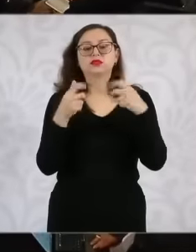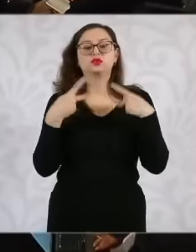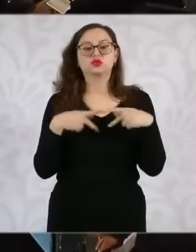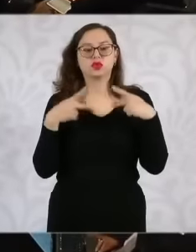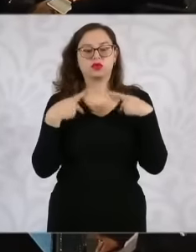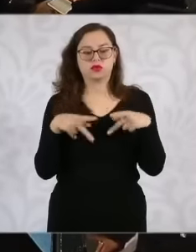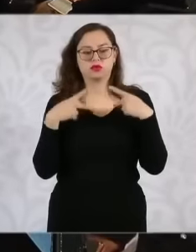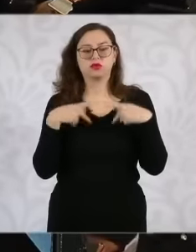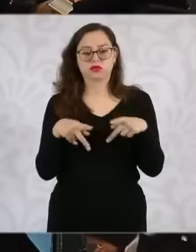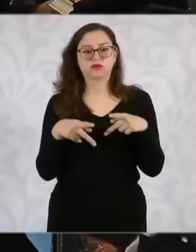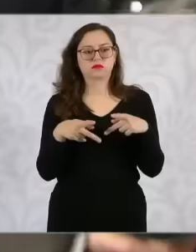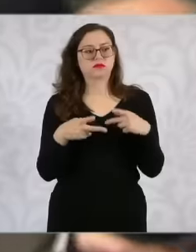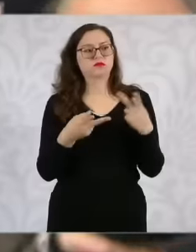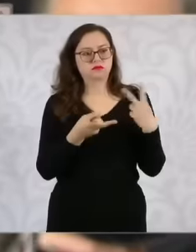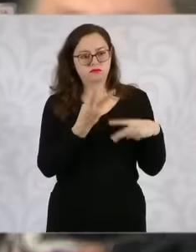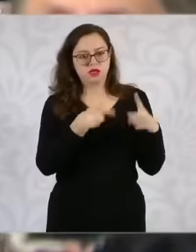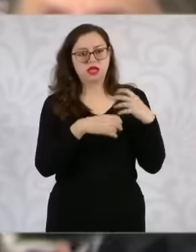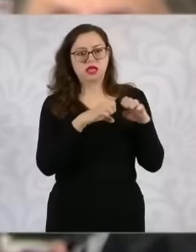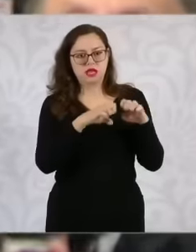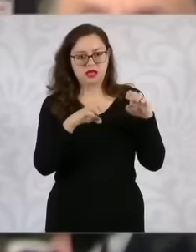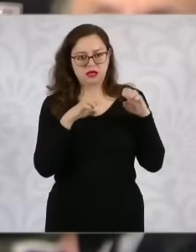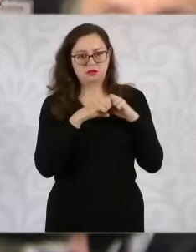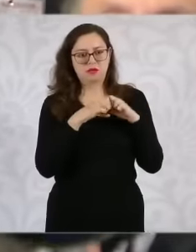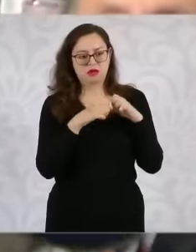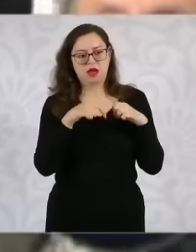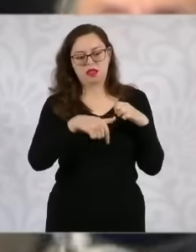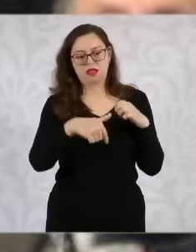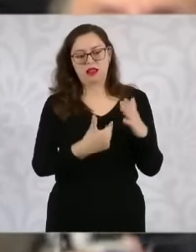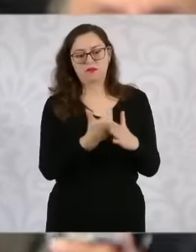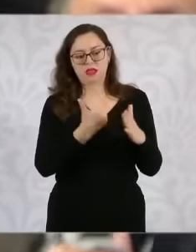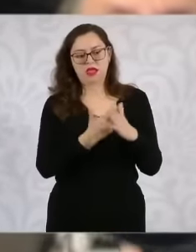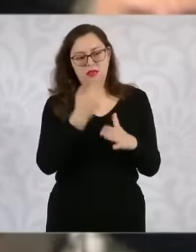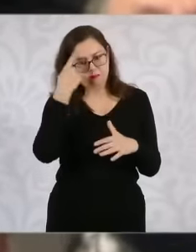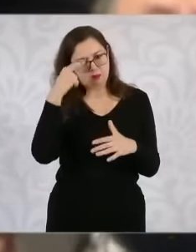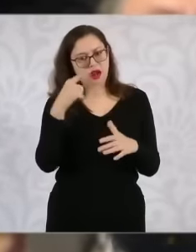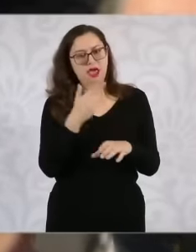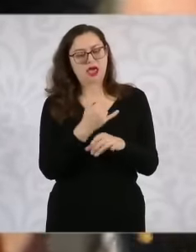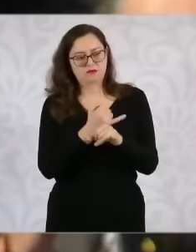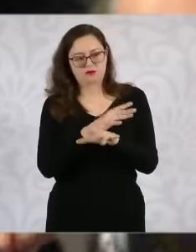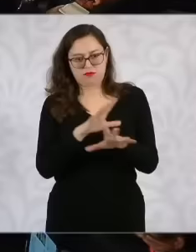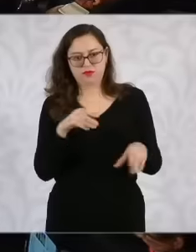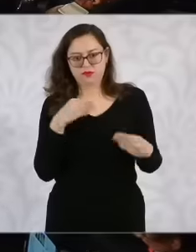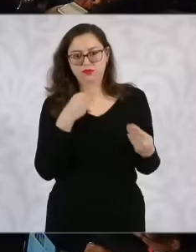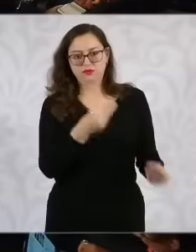her team is going to be coming in the morning so that it can be attended to So if you help us